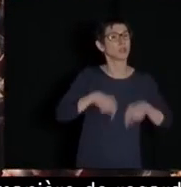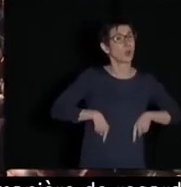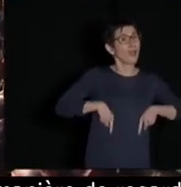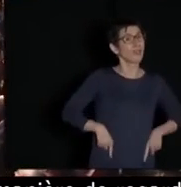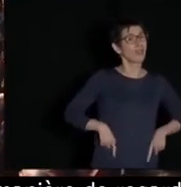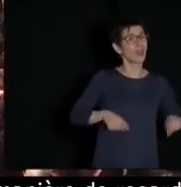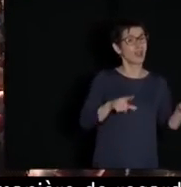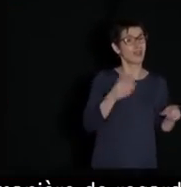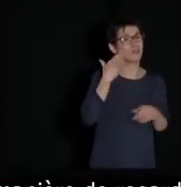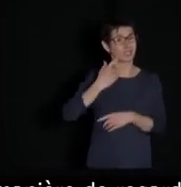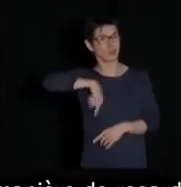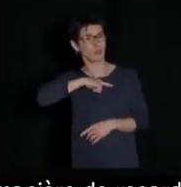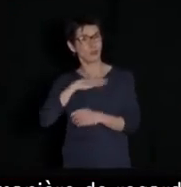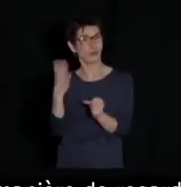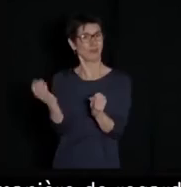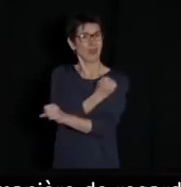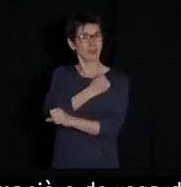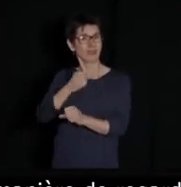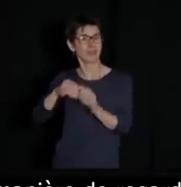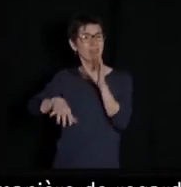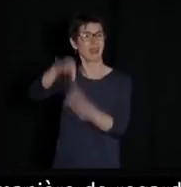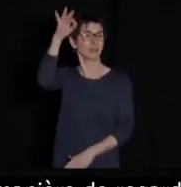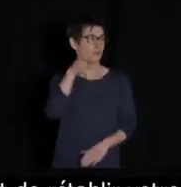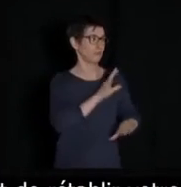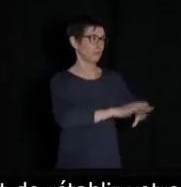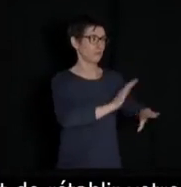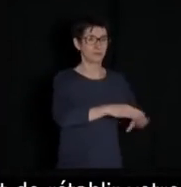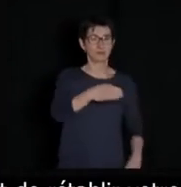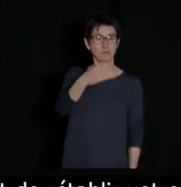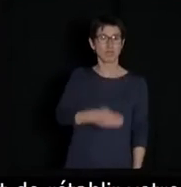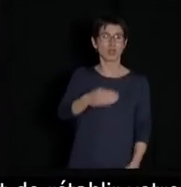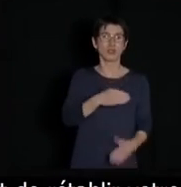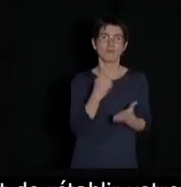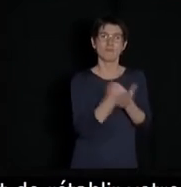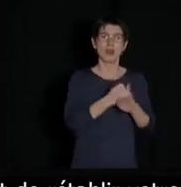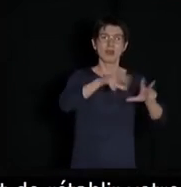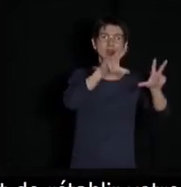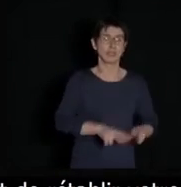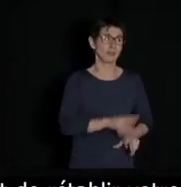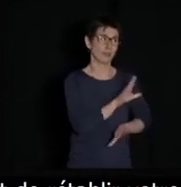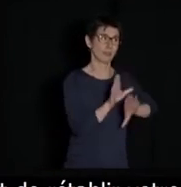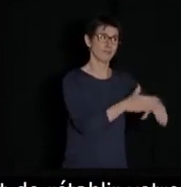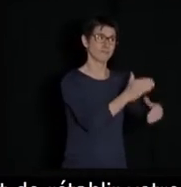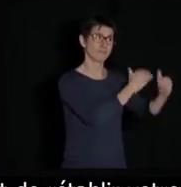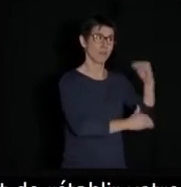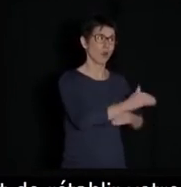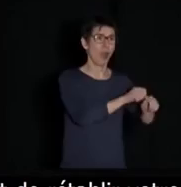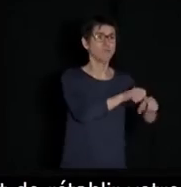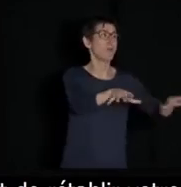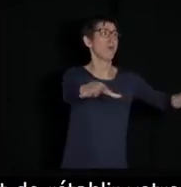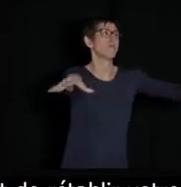If we win this election, Microsoft will have to forget about its partnership with the Ministry of Education,